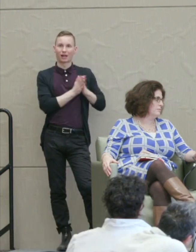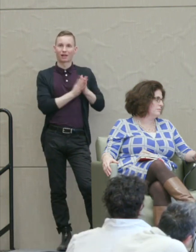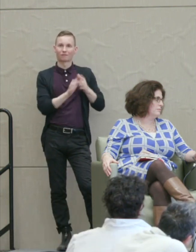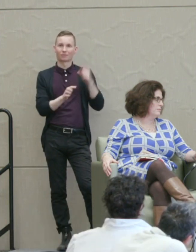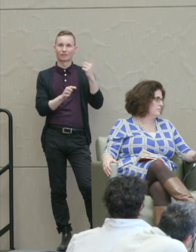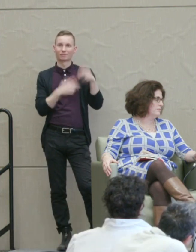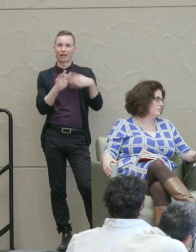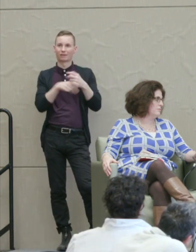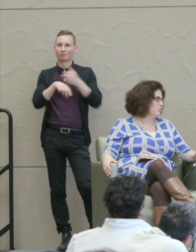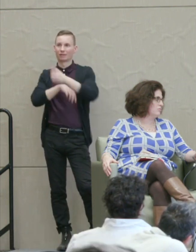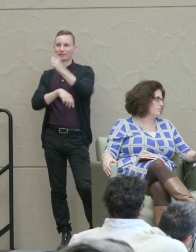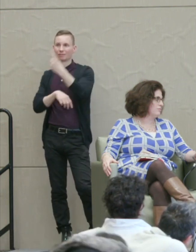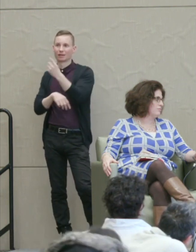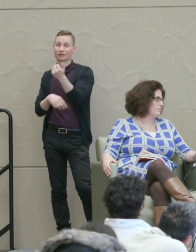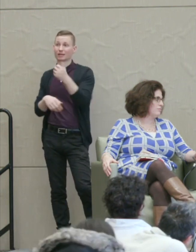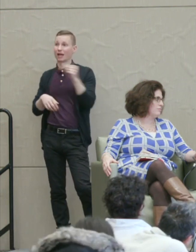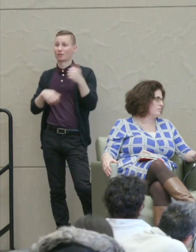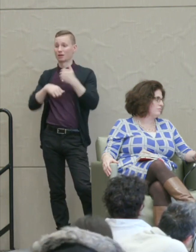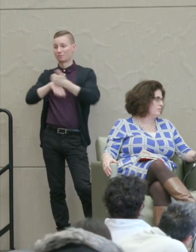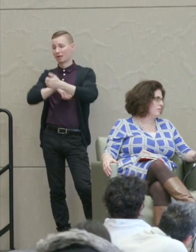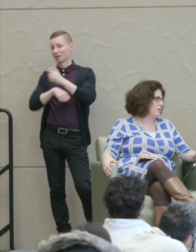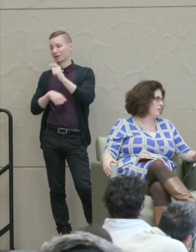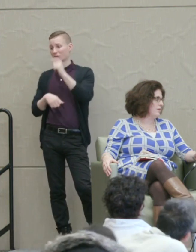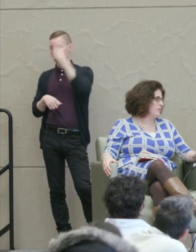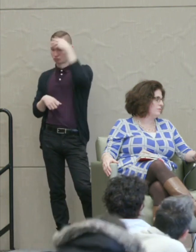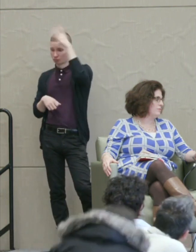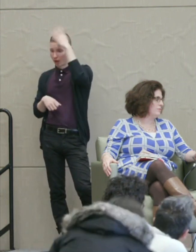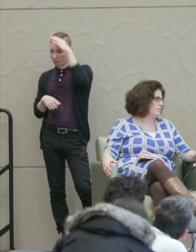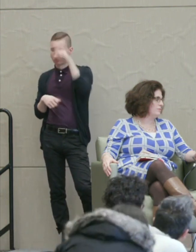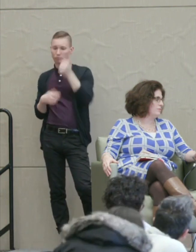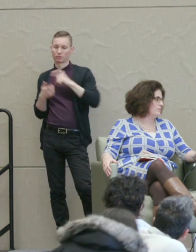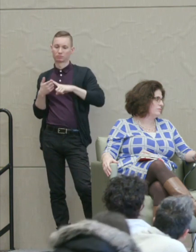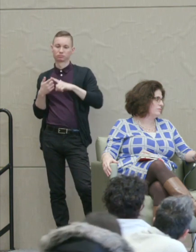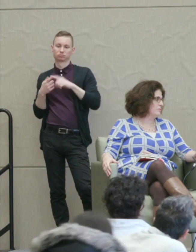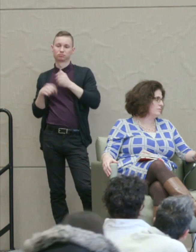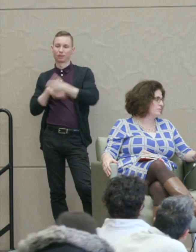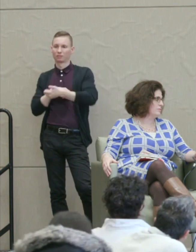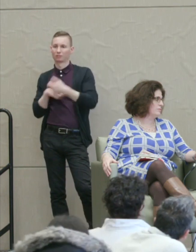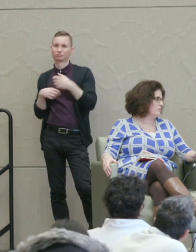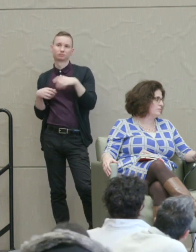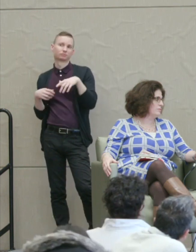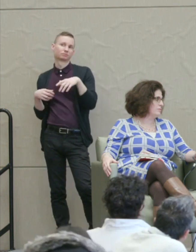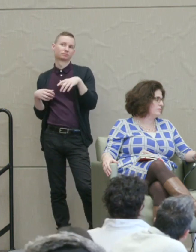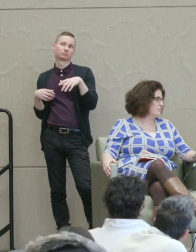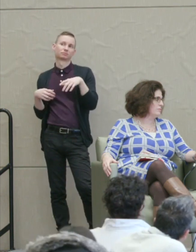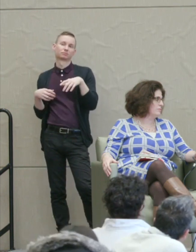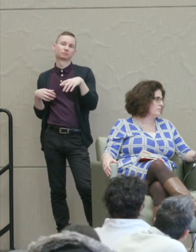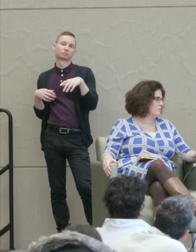either scapegoating of Trump, Trump, Trump all the time or scapegoating by the supporters